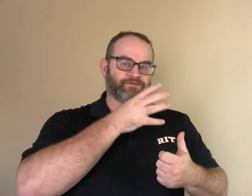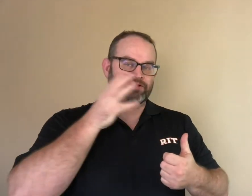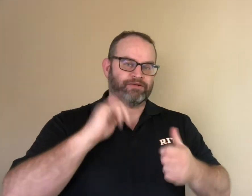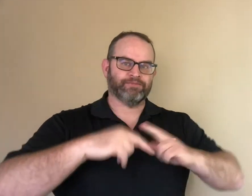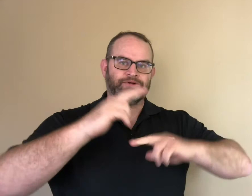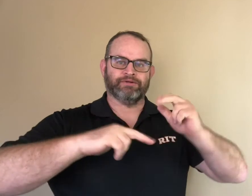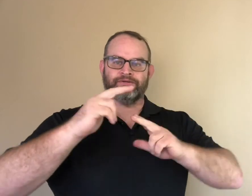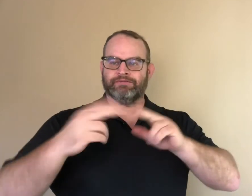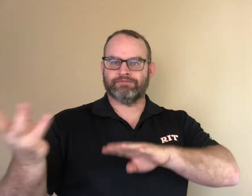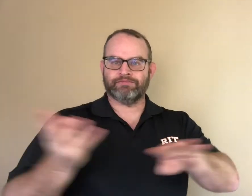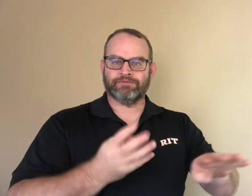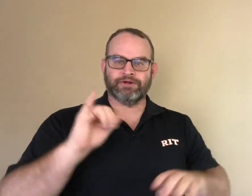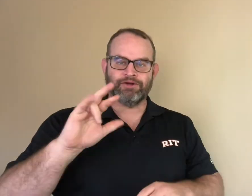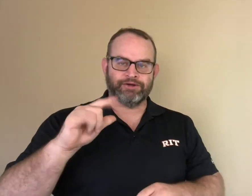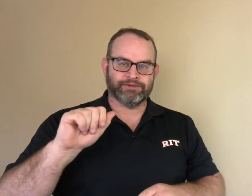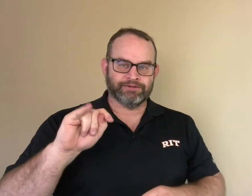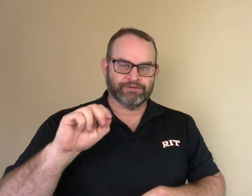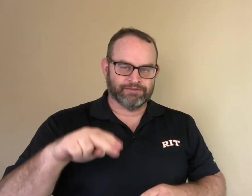As I mentioned earlier, the deaf farmer builds an irrigation system.